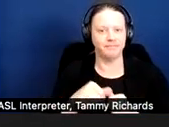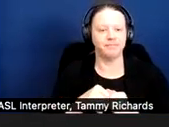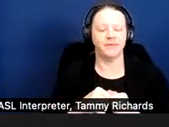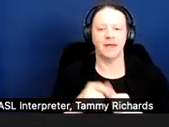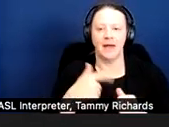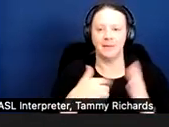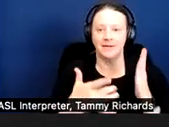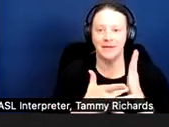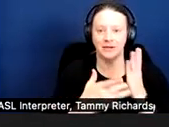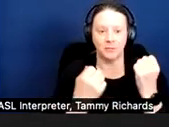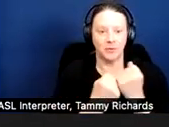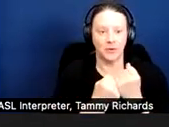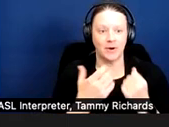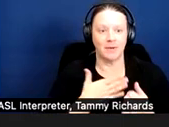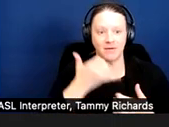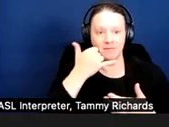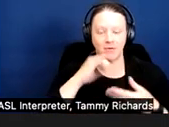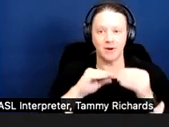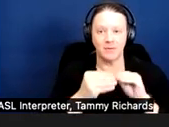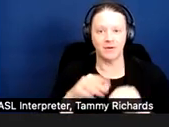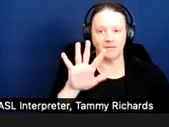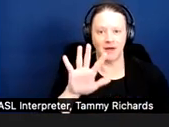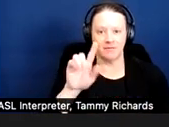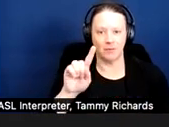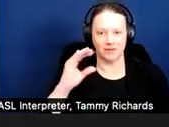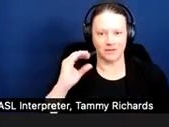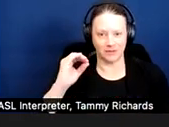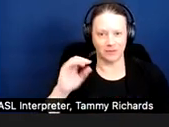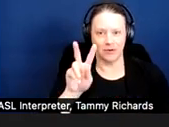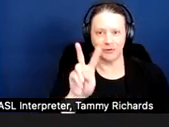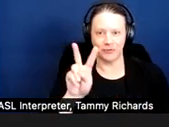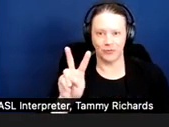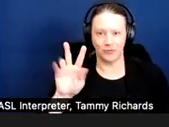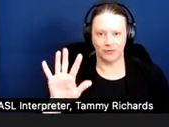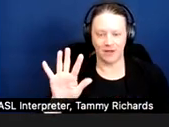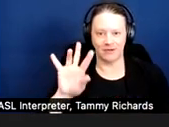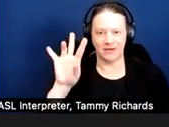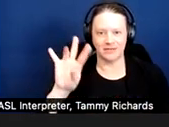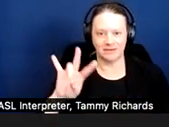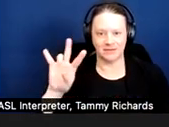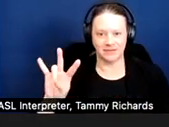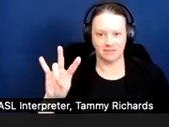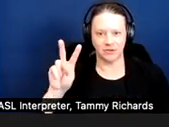My phone number is 510-225-7726.